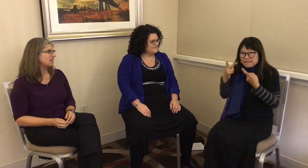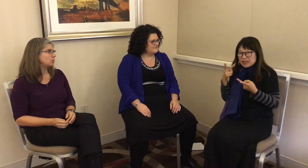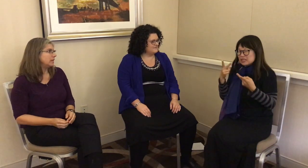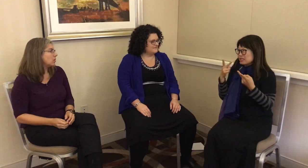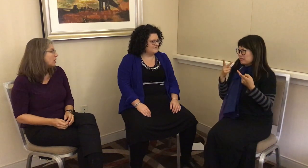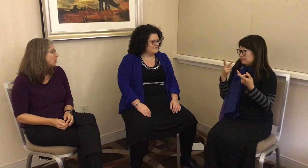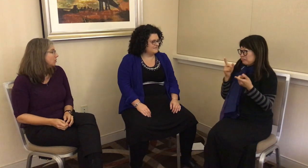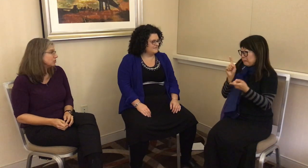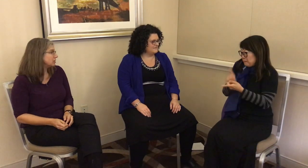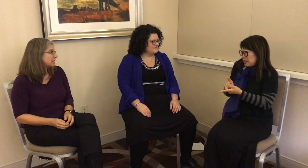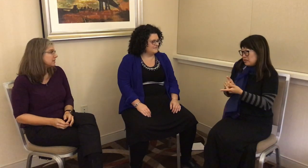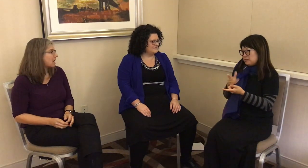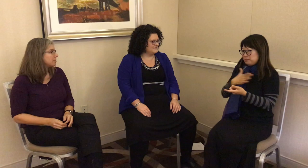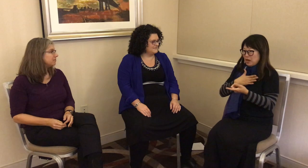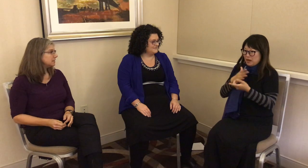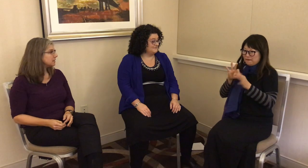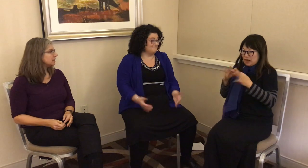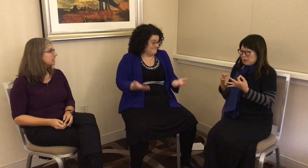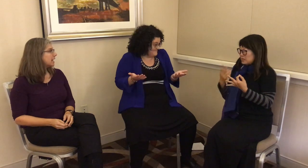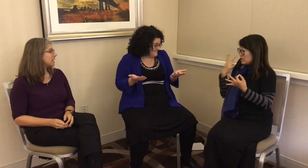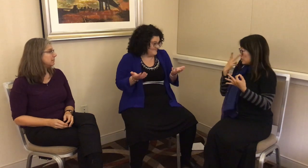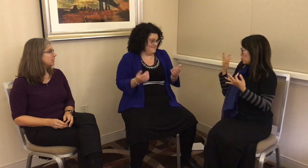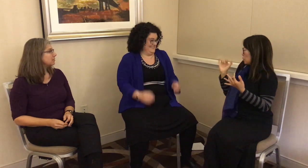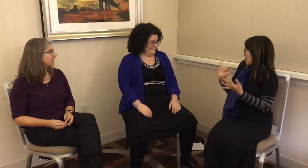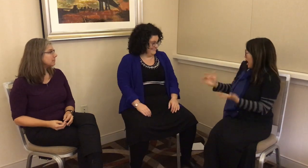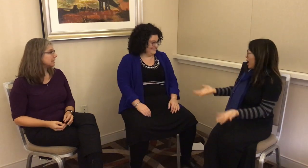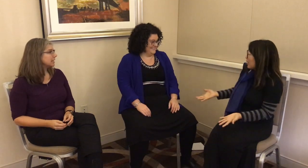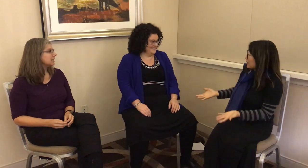“We don’t know. You’ll just have to come and visit and meet our family and see